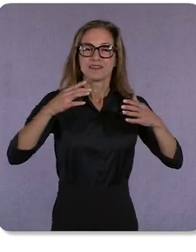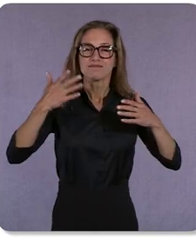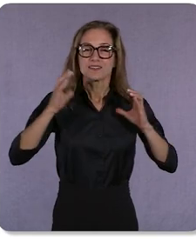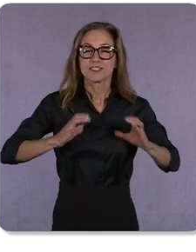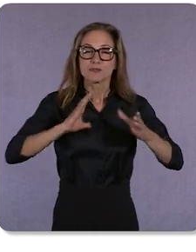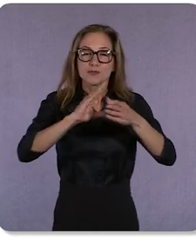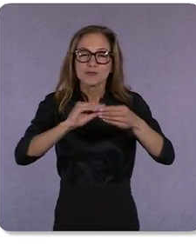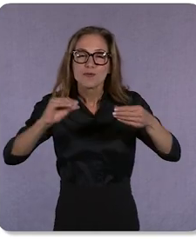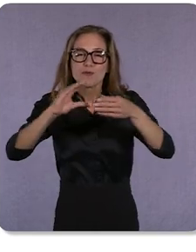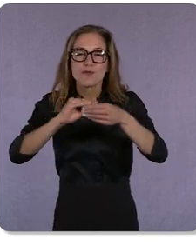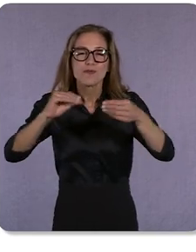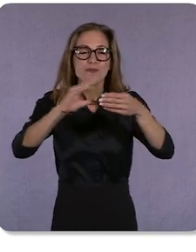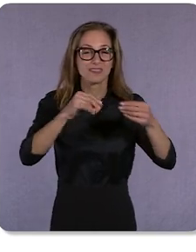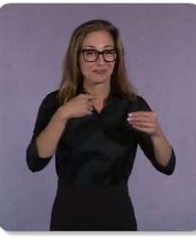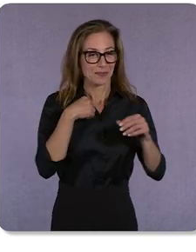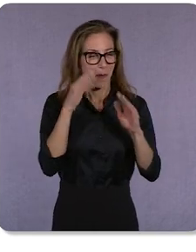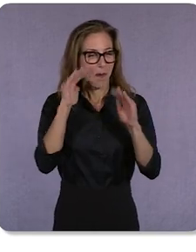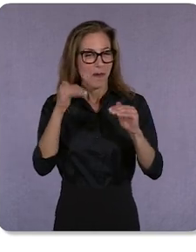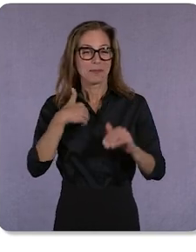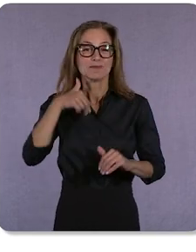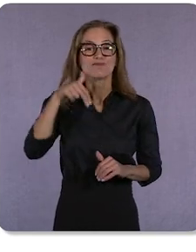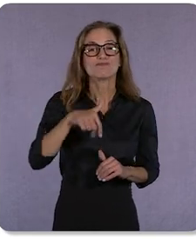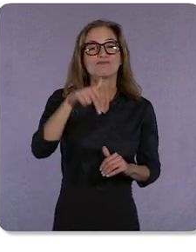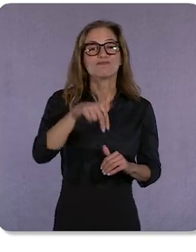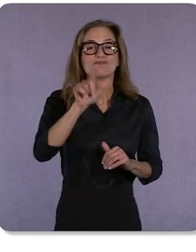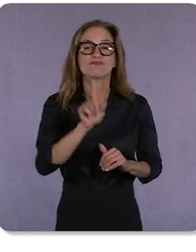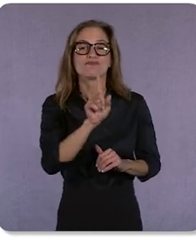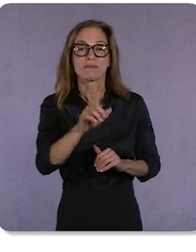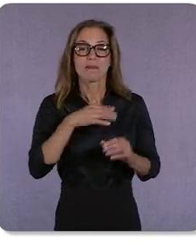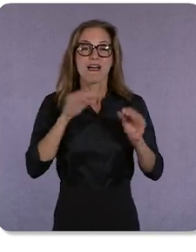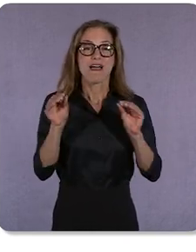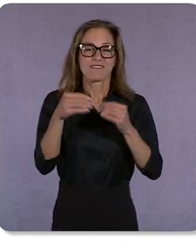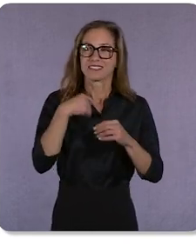but they’ll be there. I’m hoping to see dozens of them every day just walking to